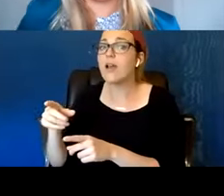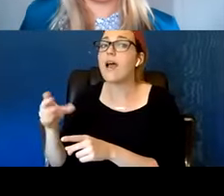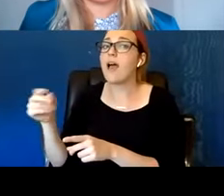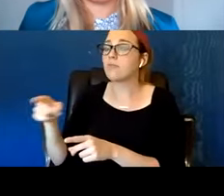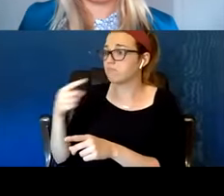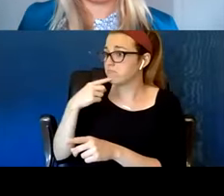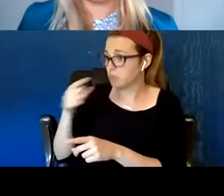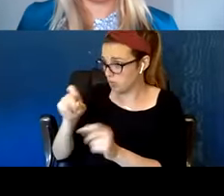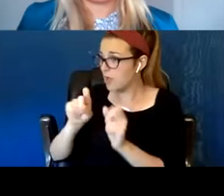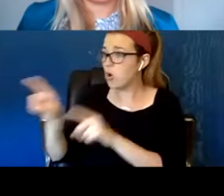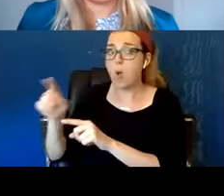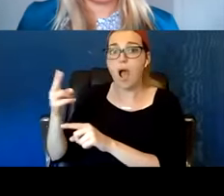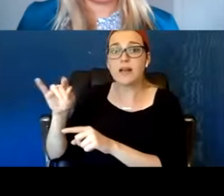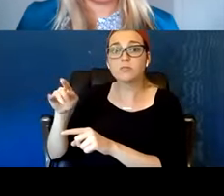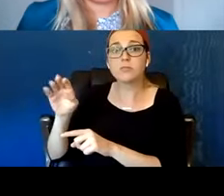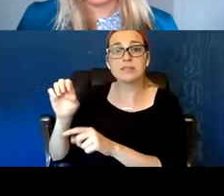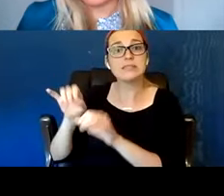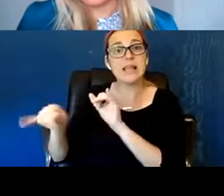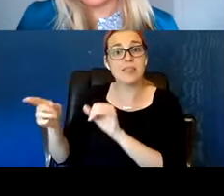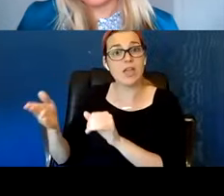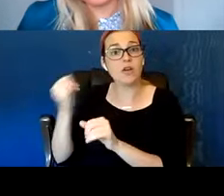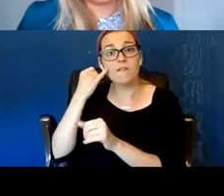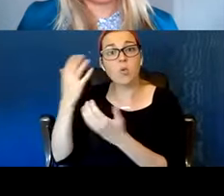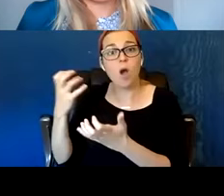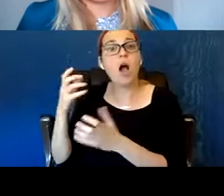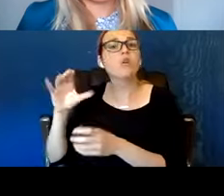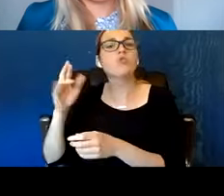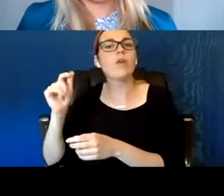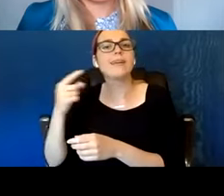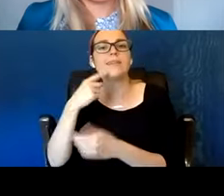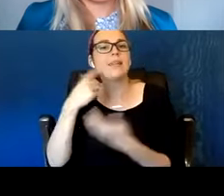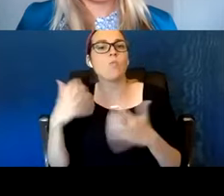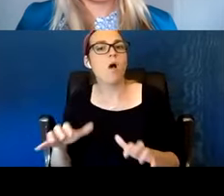So he wanted to go back out onto the street, back to the drainage pipe.